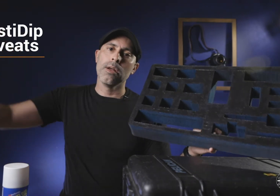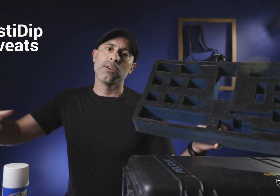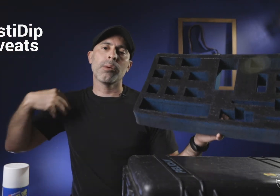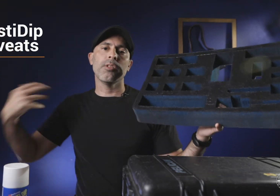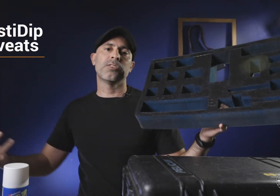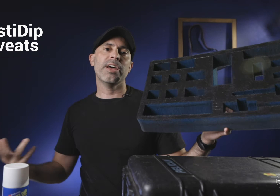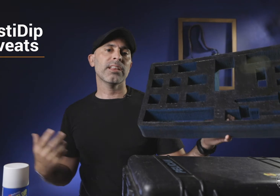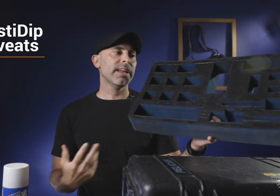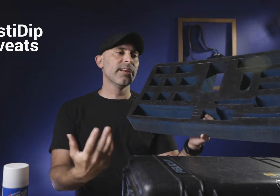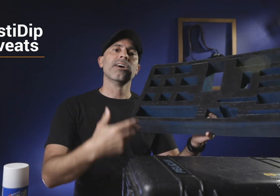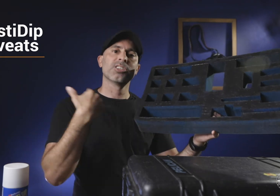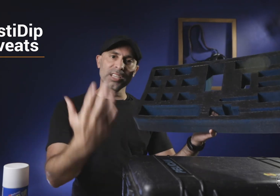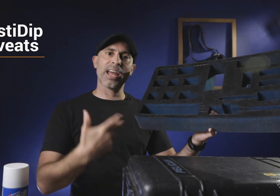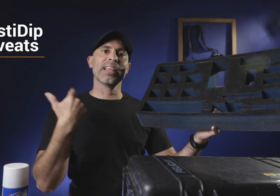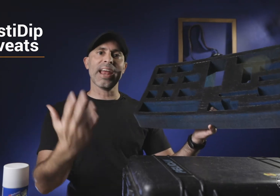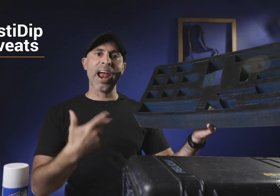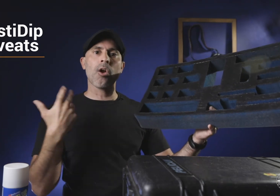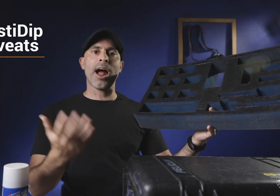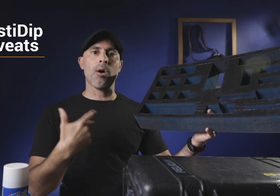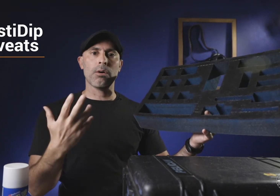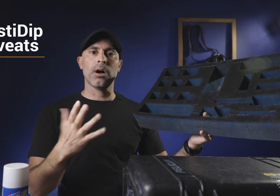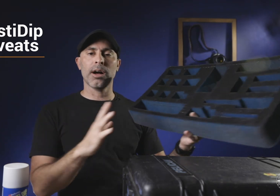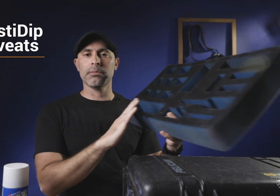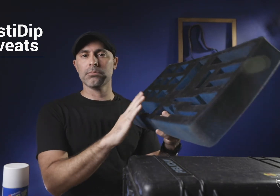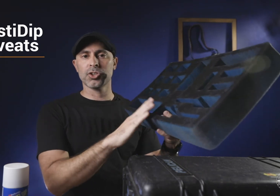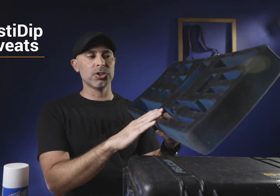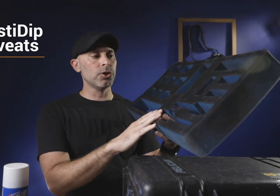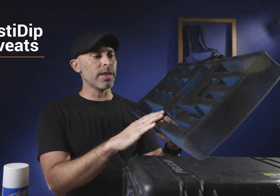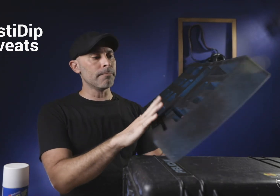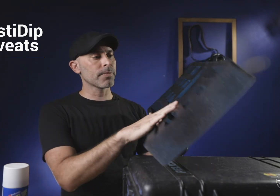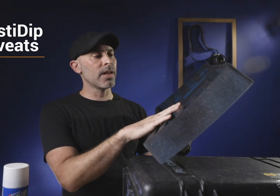somewhere that's ventilated just to kind of let it air out just to do that now